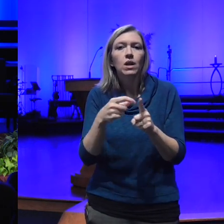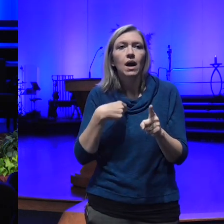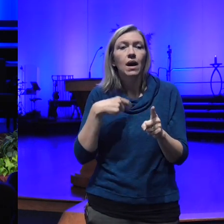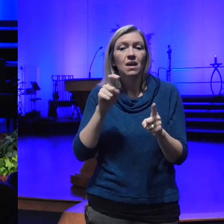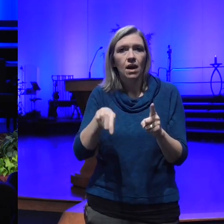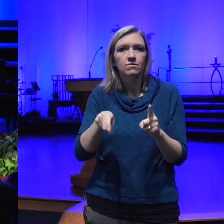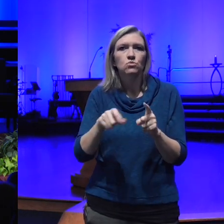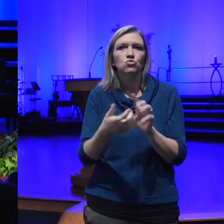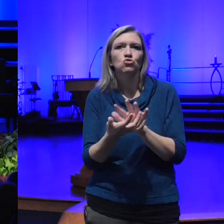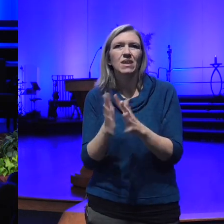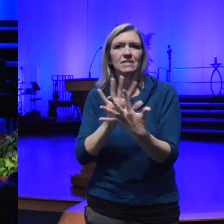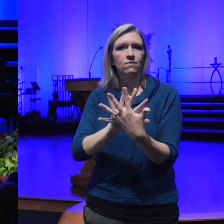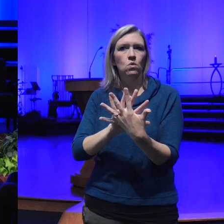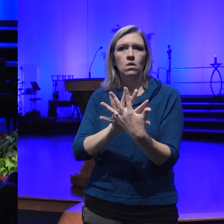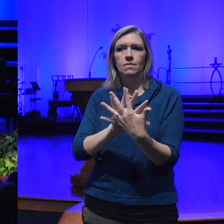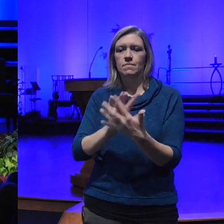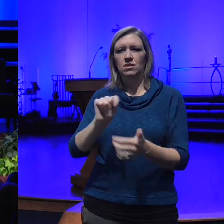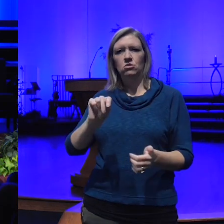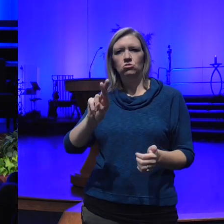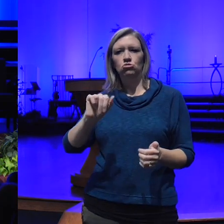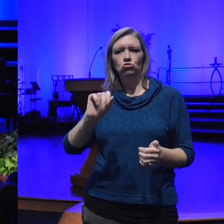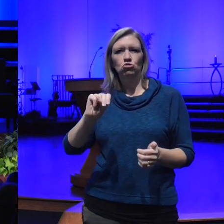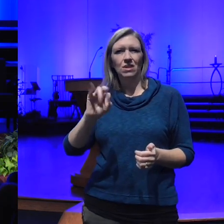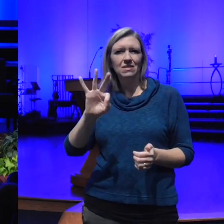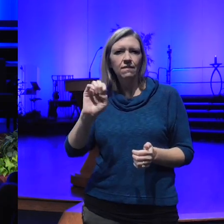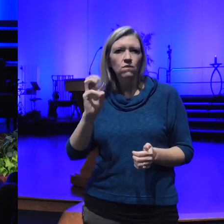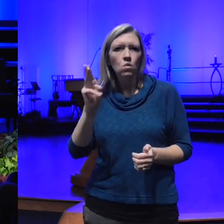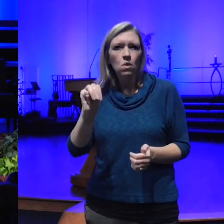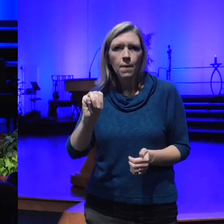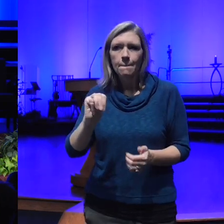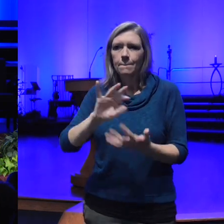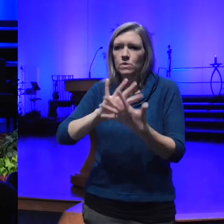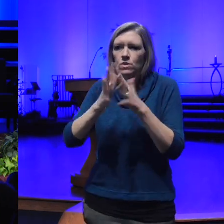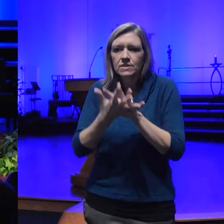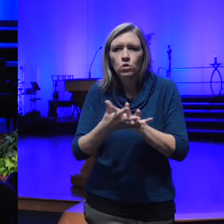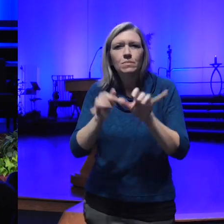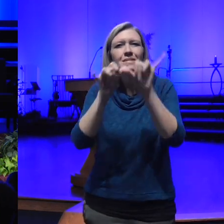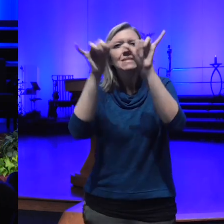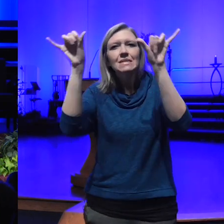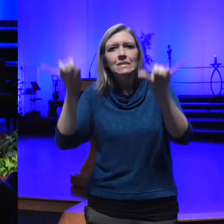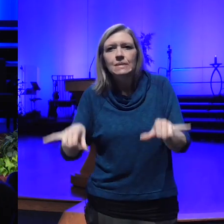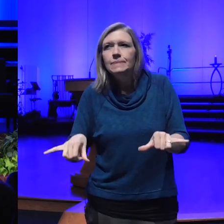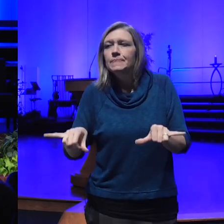we've got to transform our systems and we've got to transform the way we approach things and we've